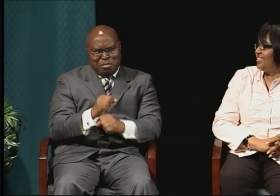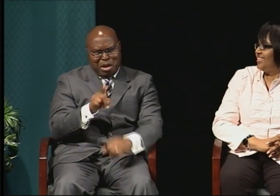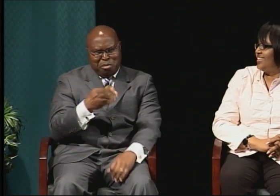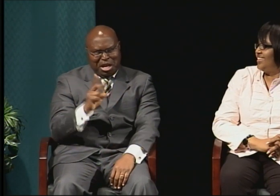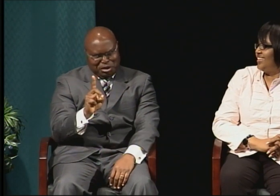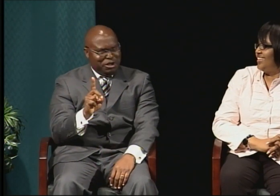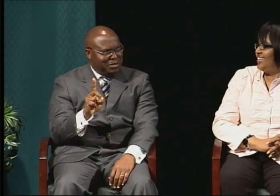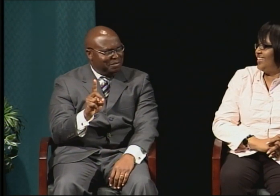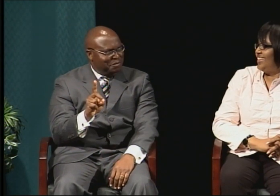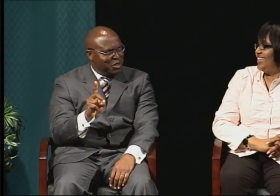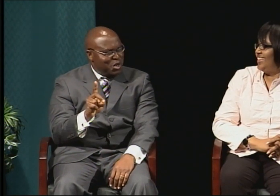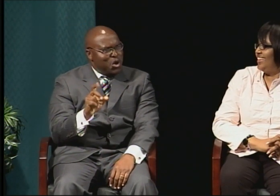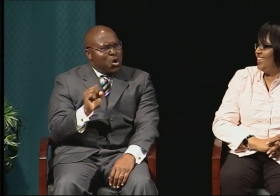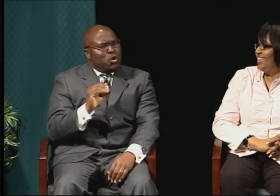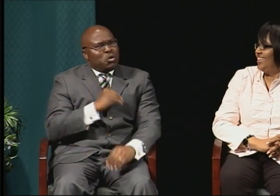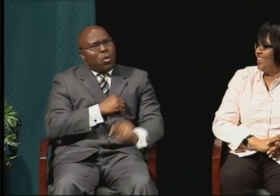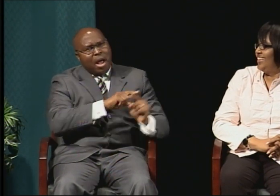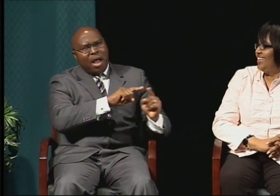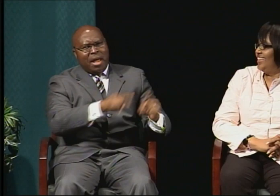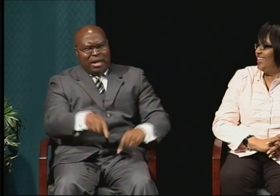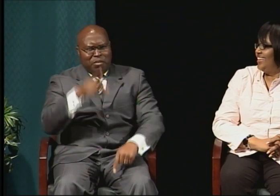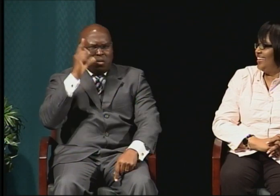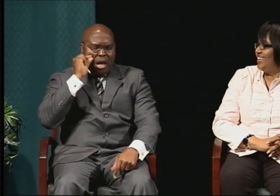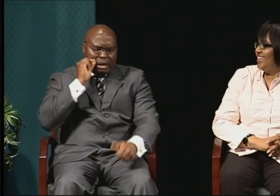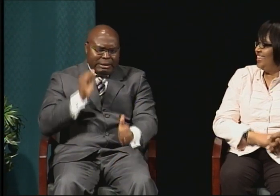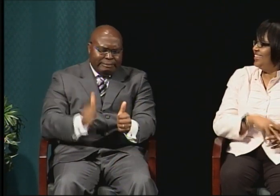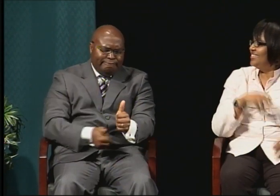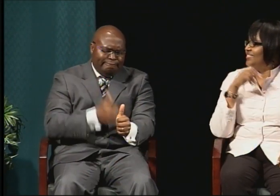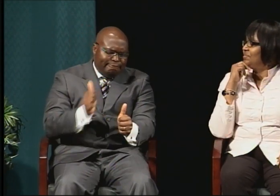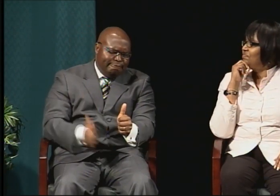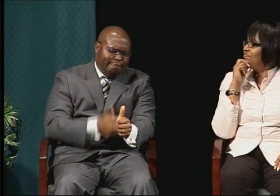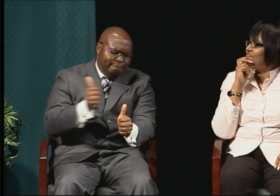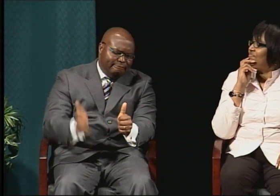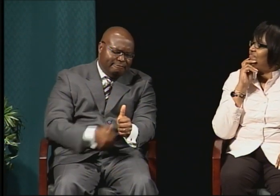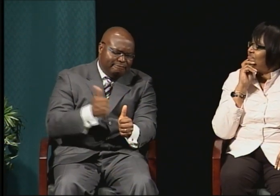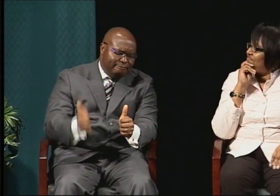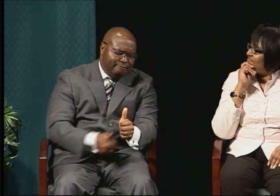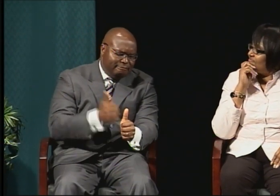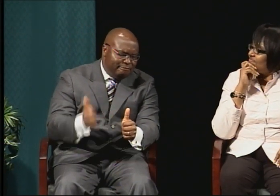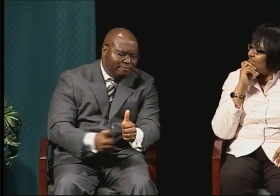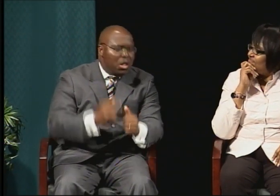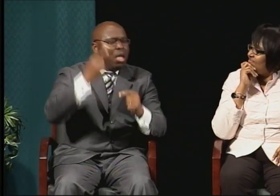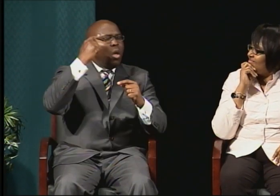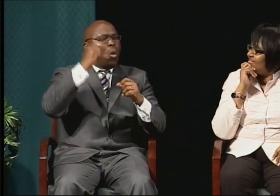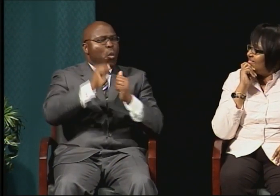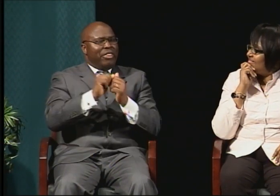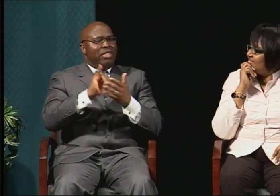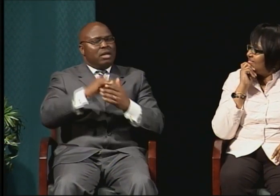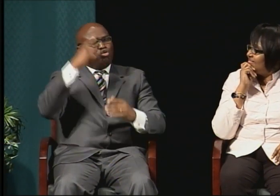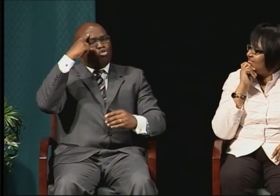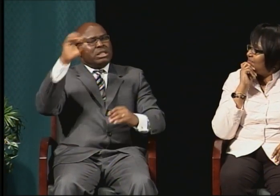So I came to Gallaudet and worked hard to pursue my getting a PhD with that goal in mind.